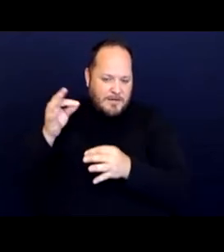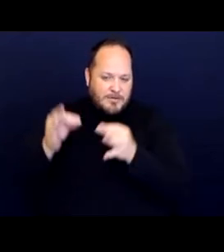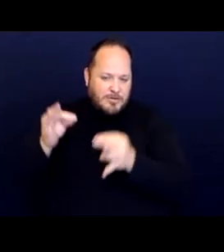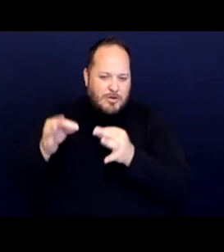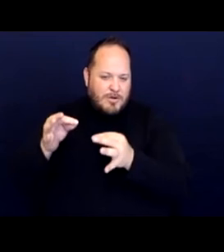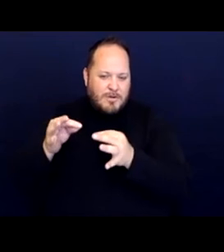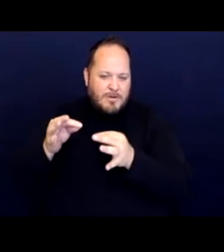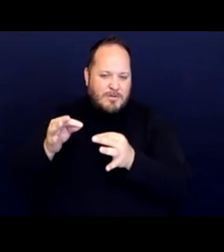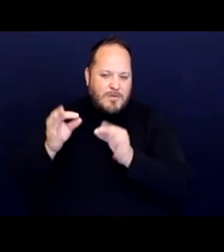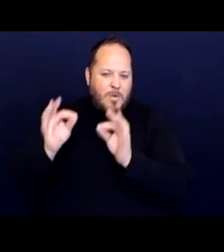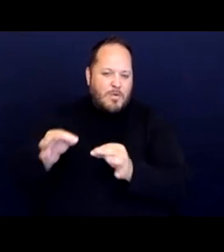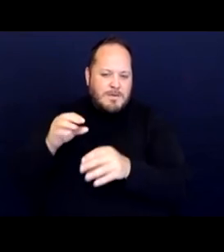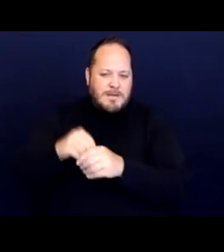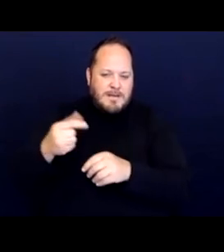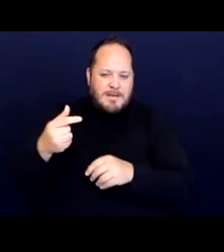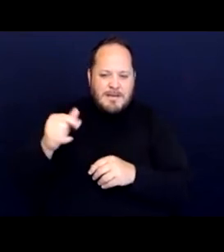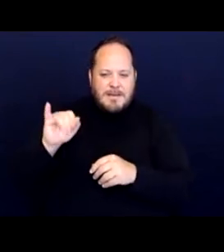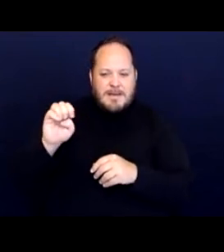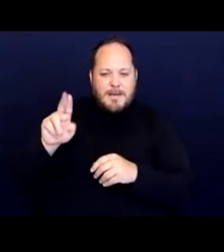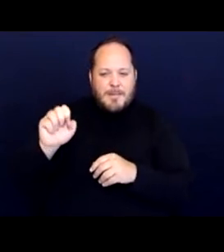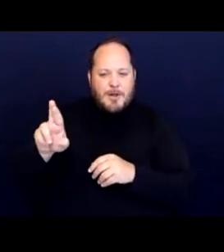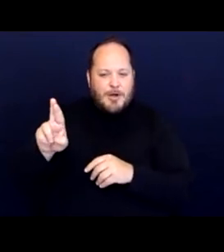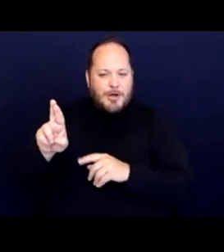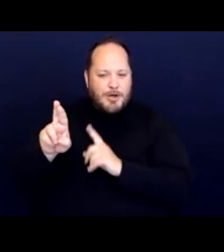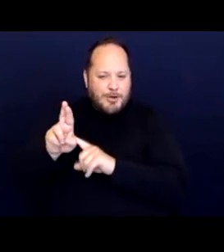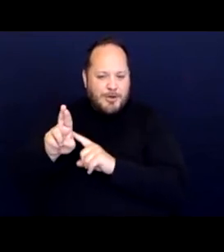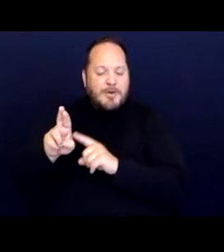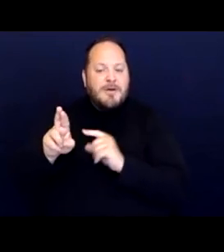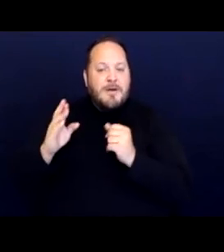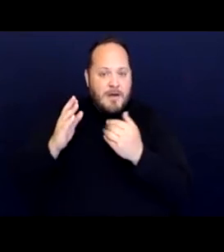that accommodations can be made to address